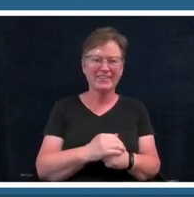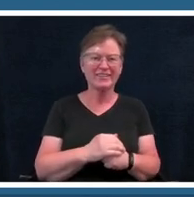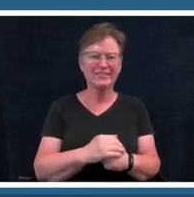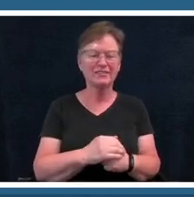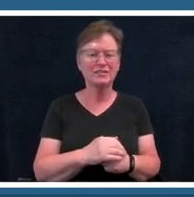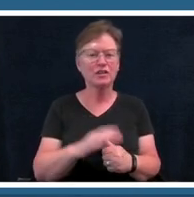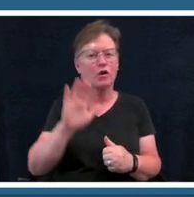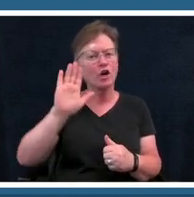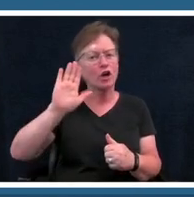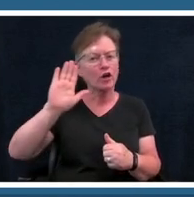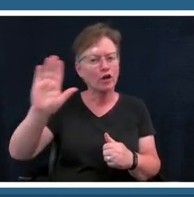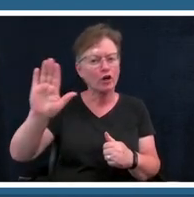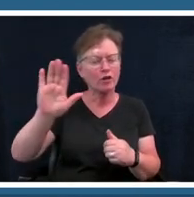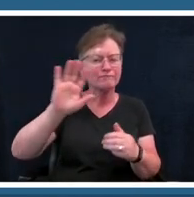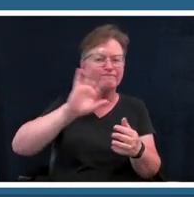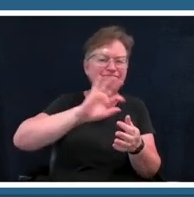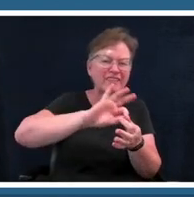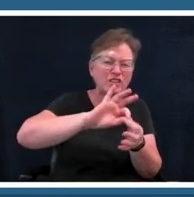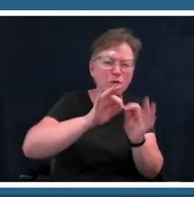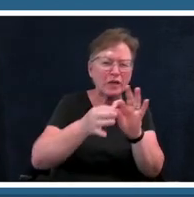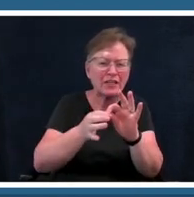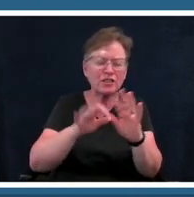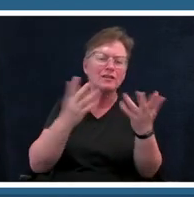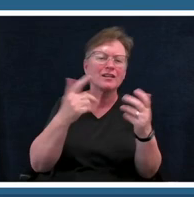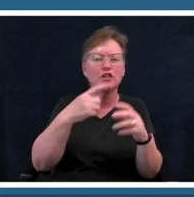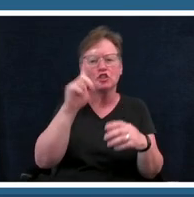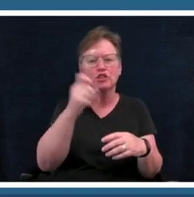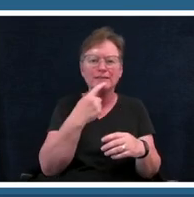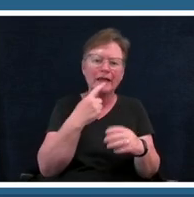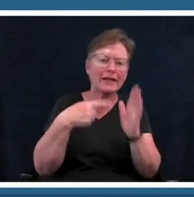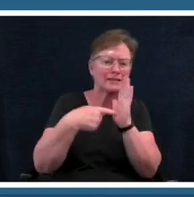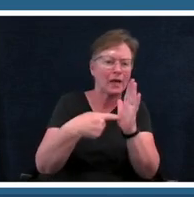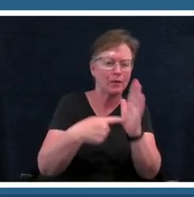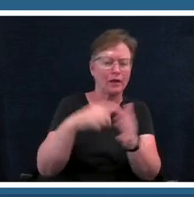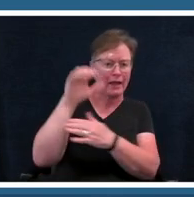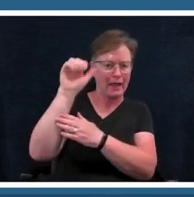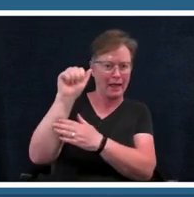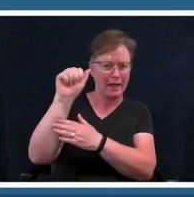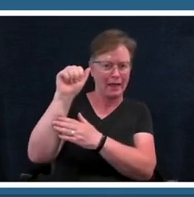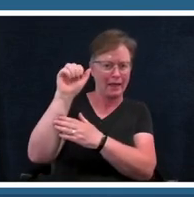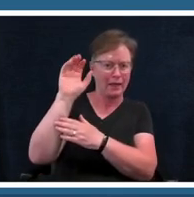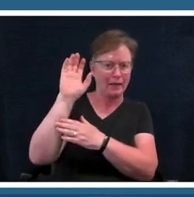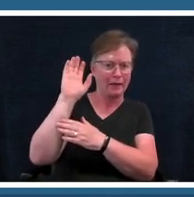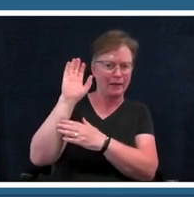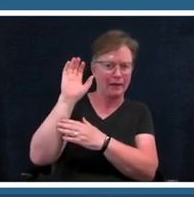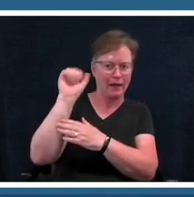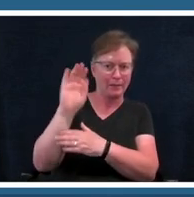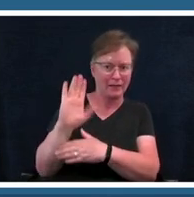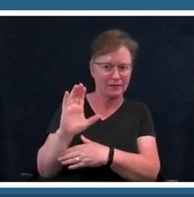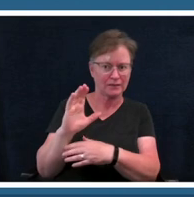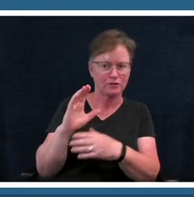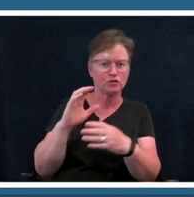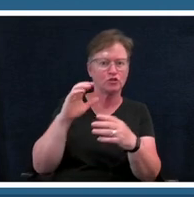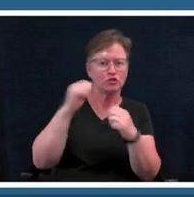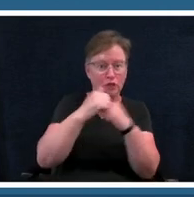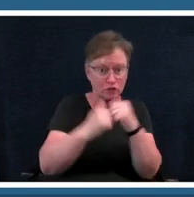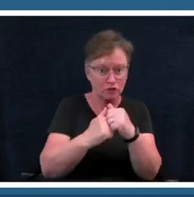say her example of really singing the aab structure was